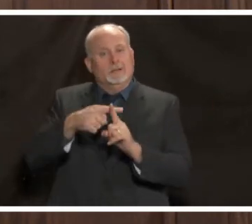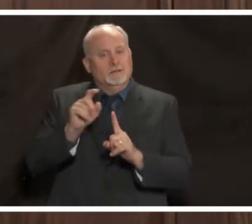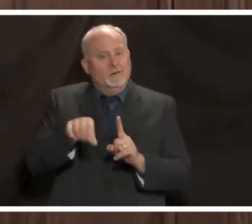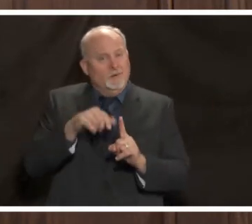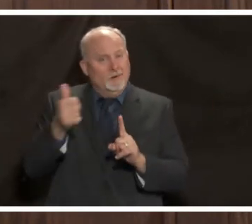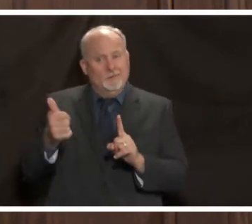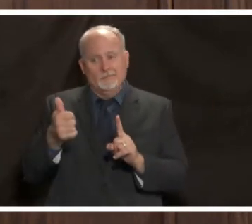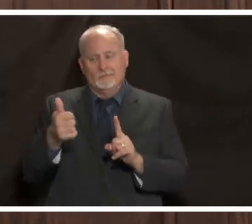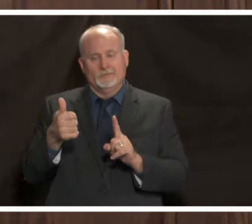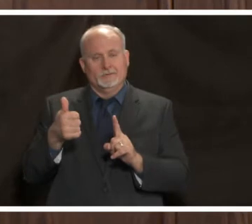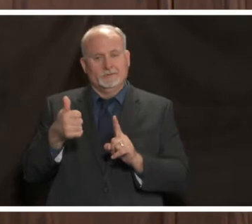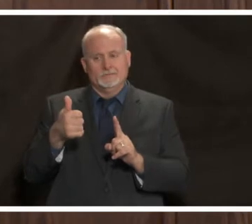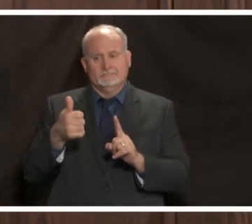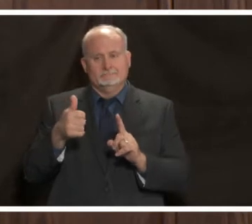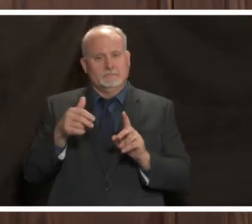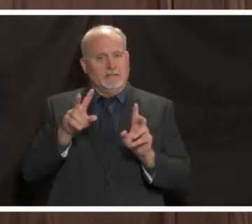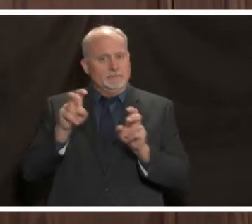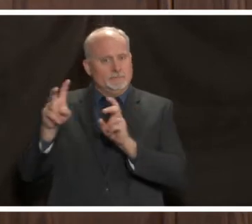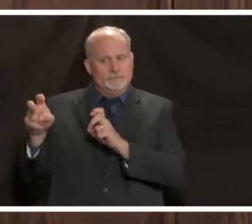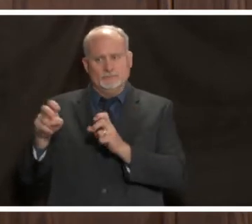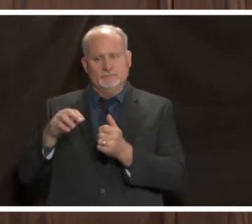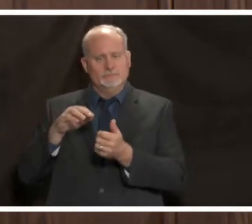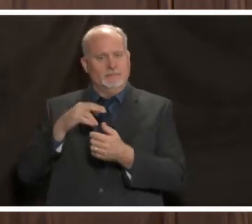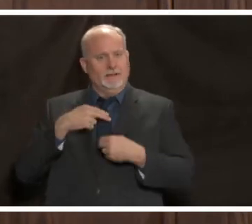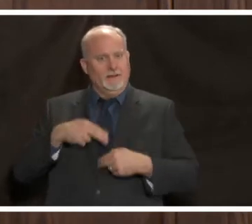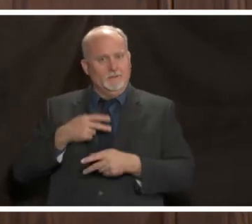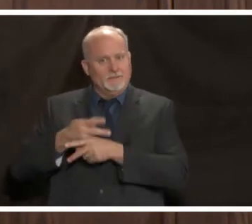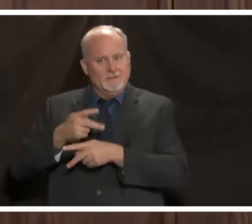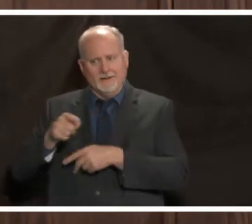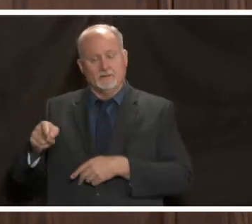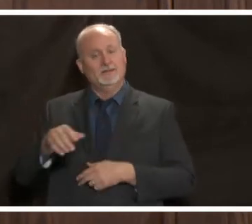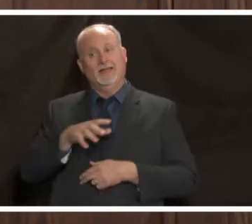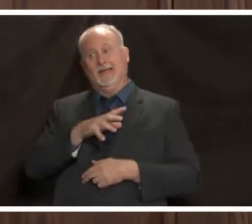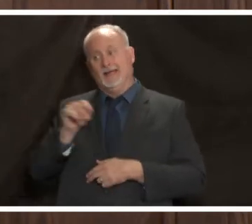and not to mention the fatigue of the health care workers especially those working in the